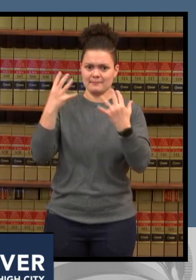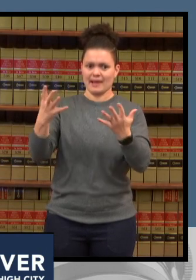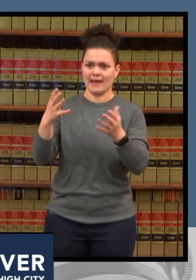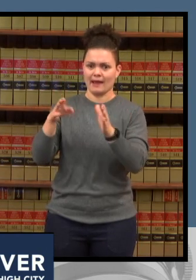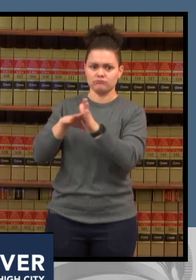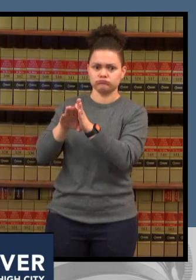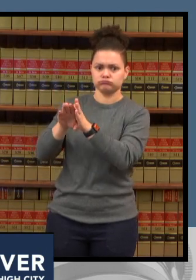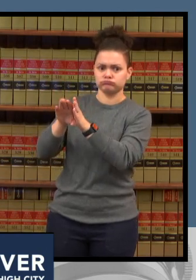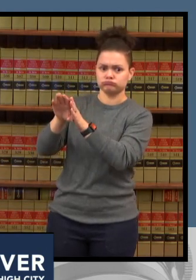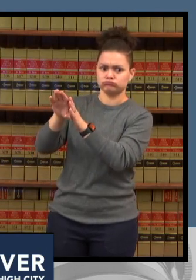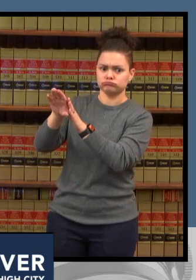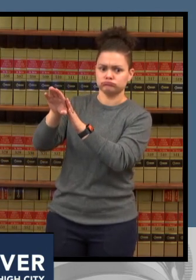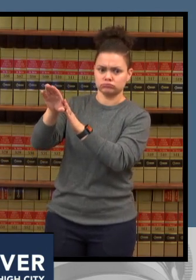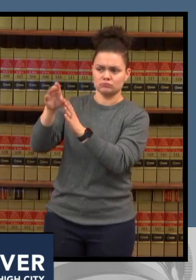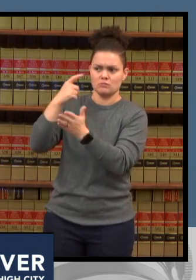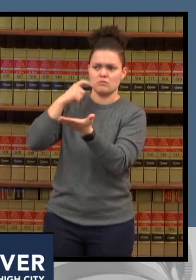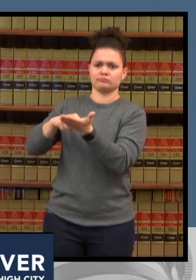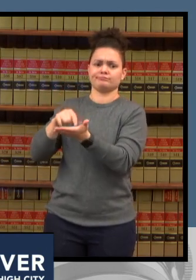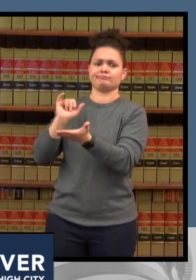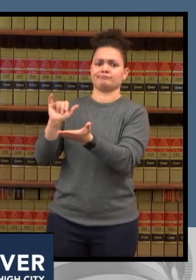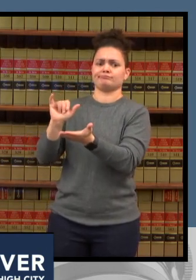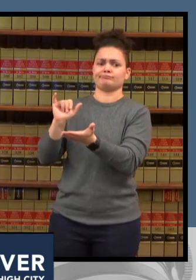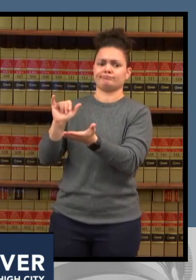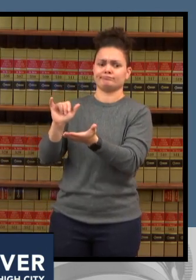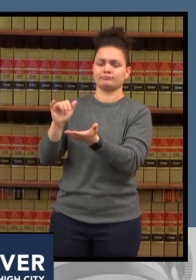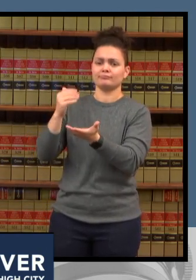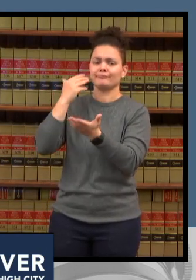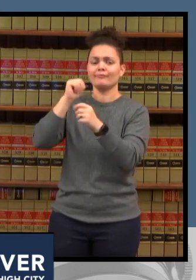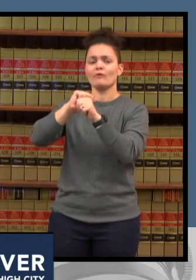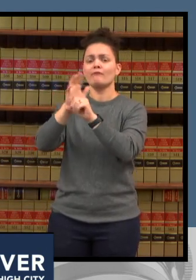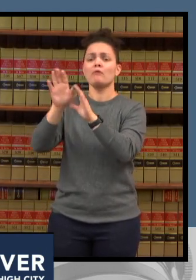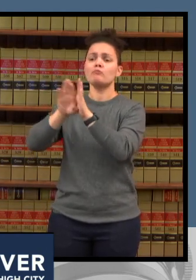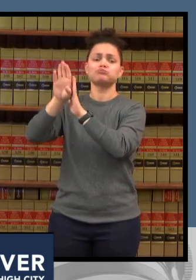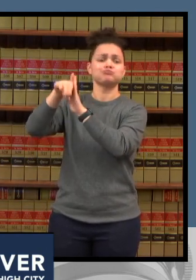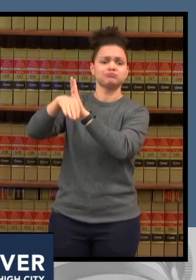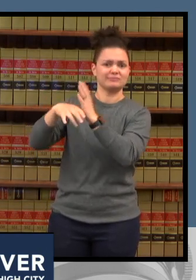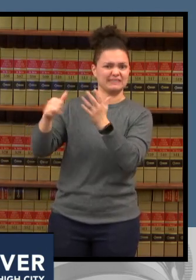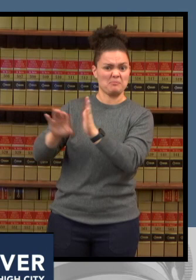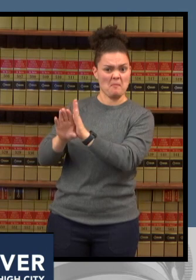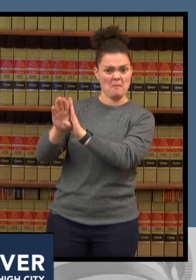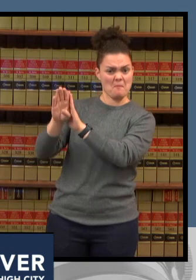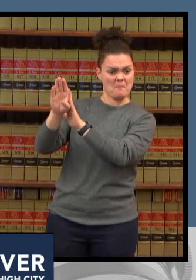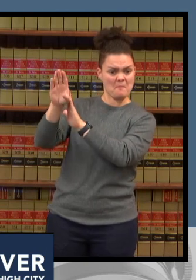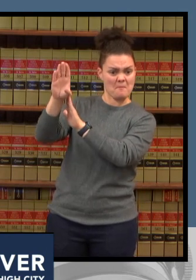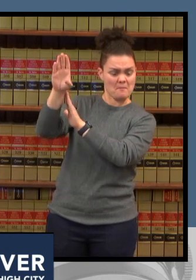not appear to be plateauing yet so i think we are in for a very tough uh two to three weeks